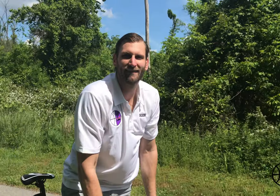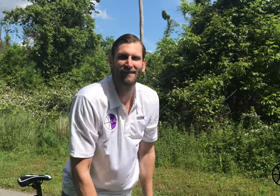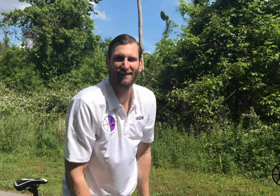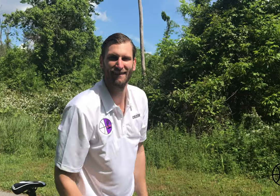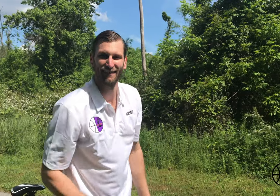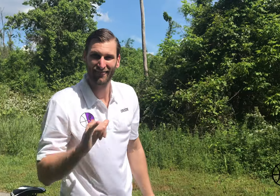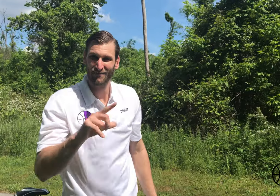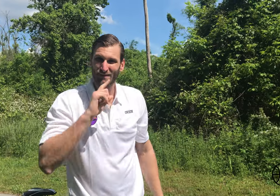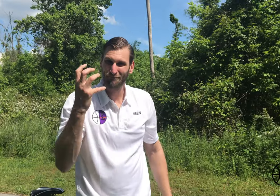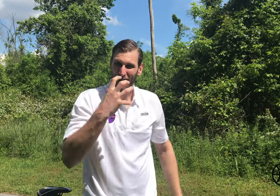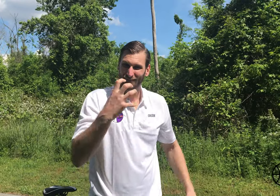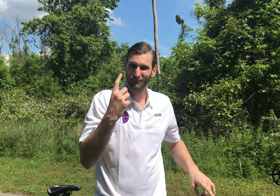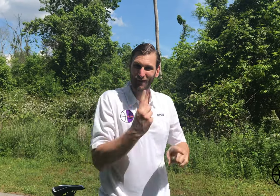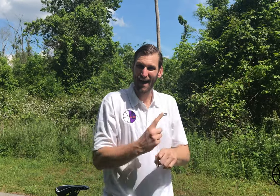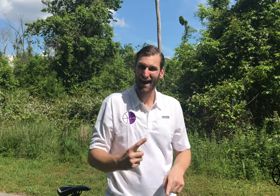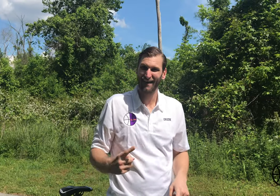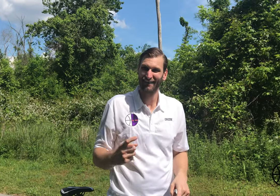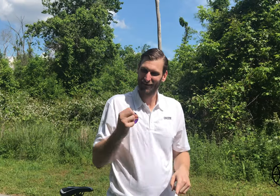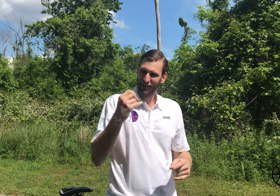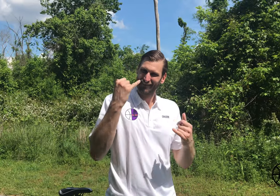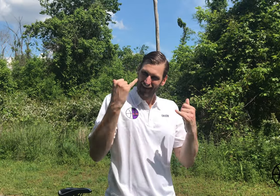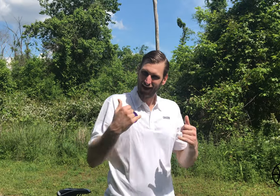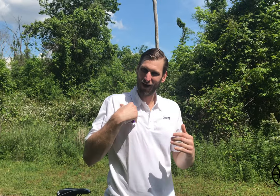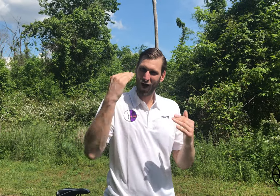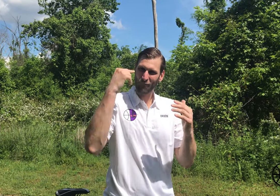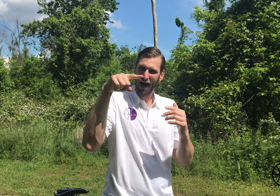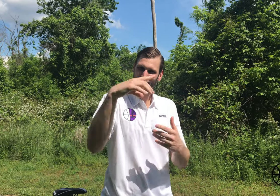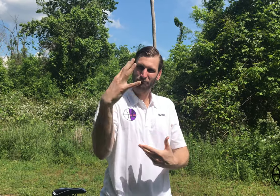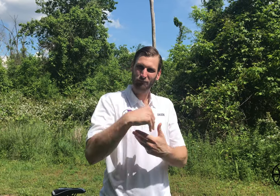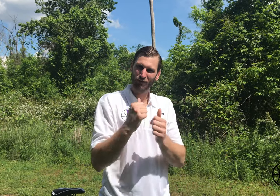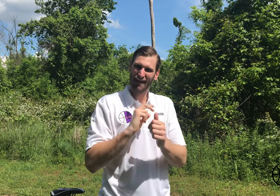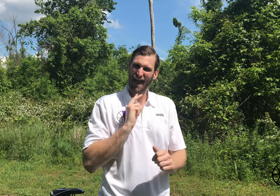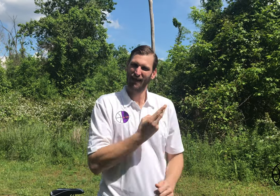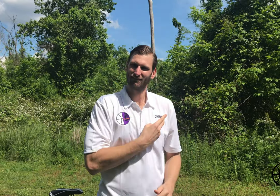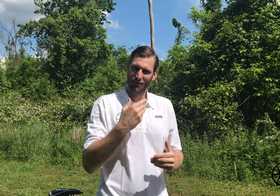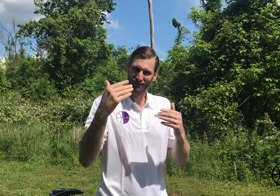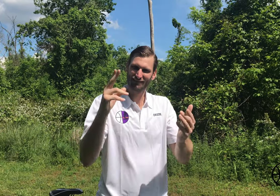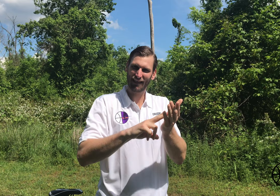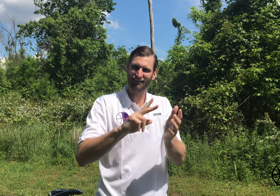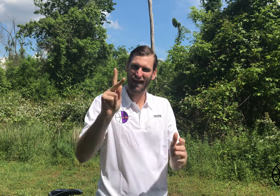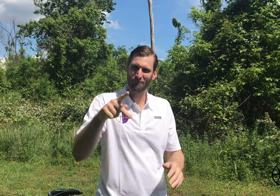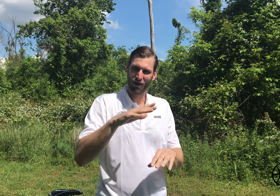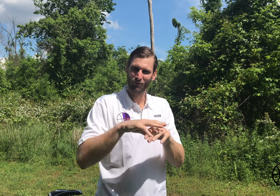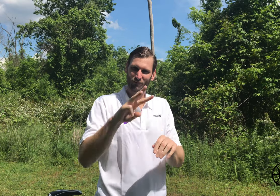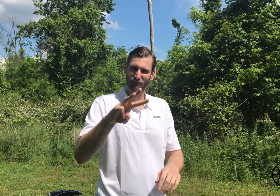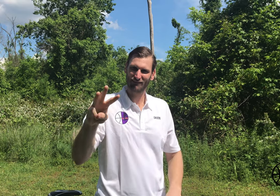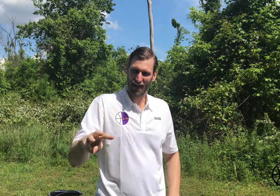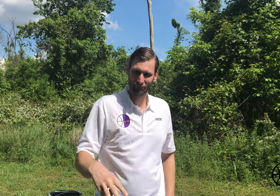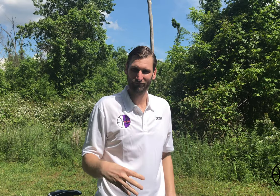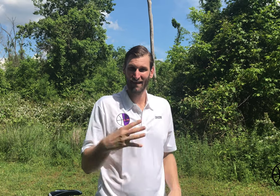Isn't that amazing? Right? Now, I hope you all will participate with us. Go ahead and sign up on the website.